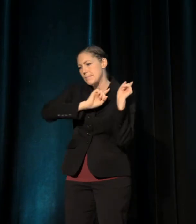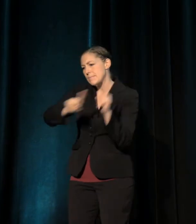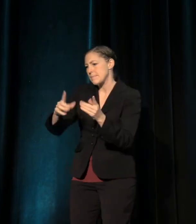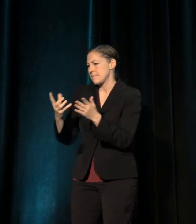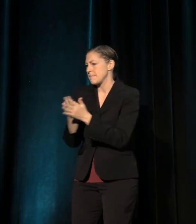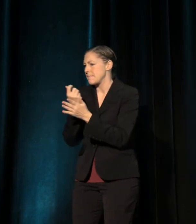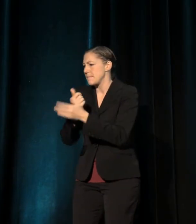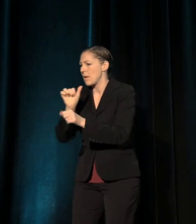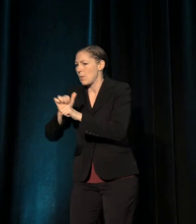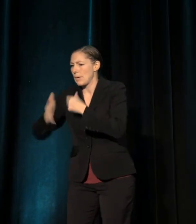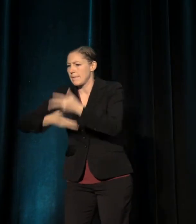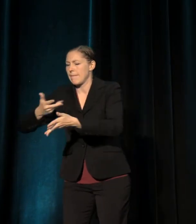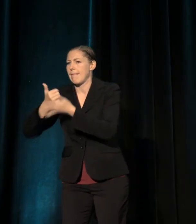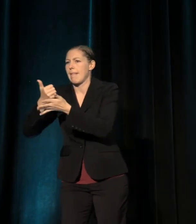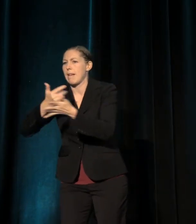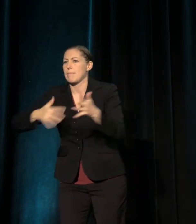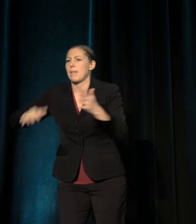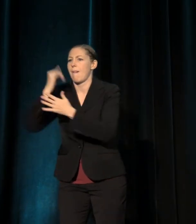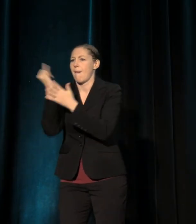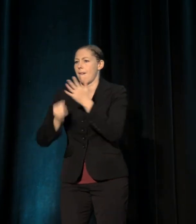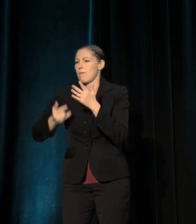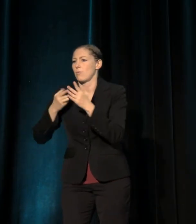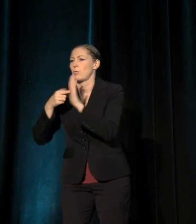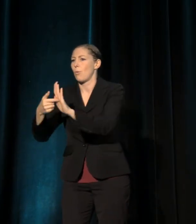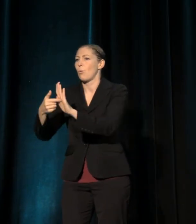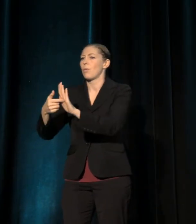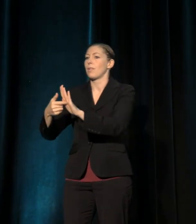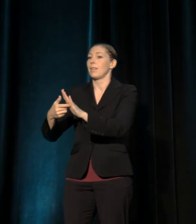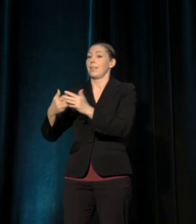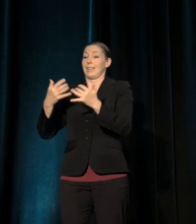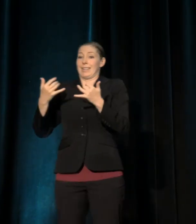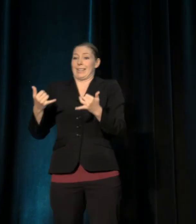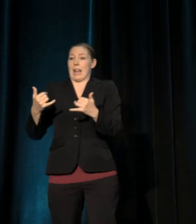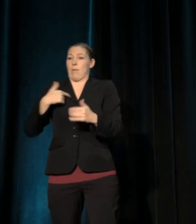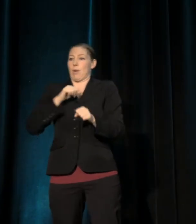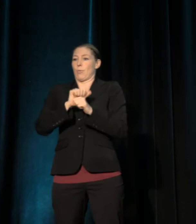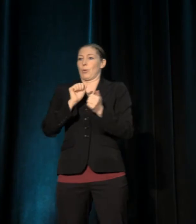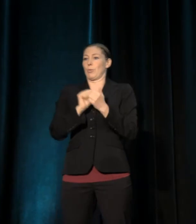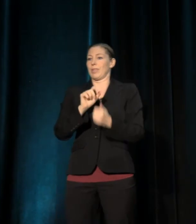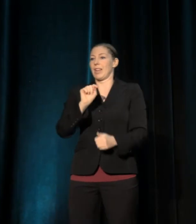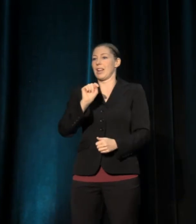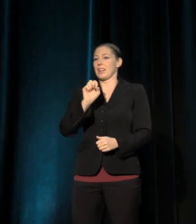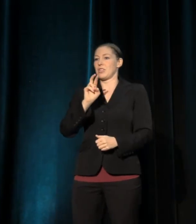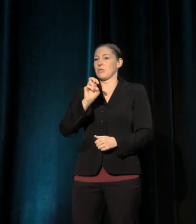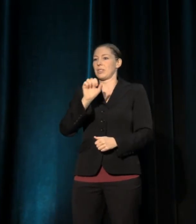And now I have the opportunity to work with Teresa Eyring, one of the greatest managing leaders of our field